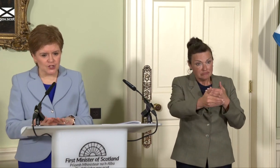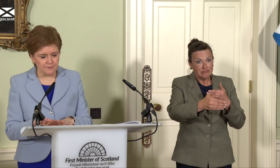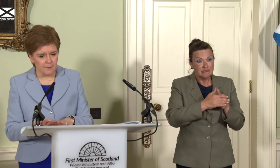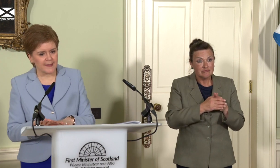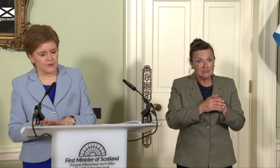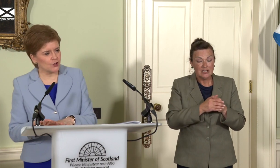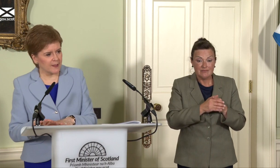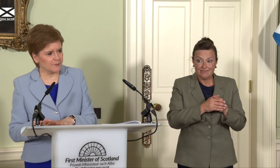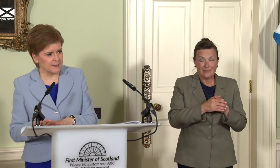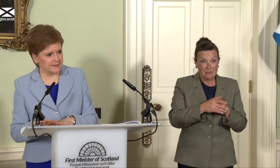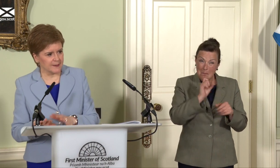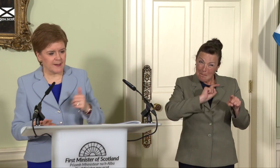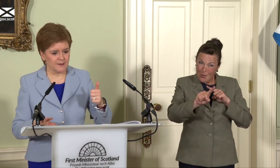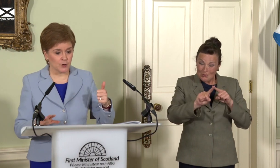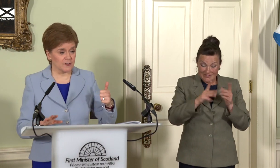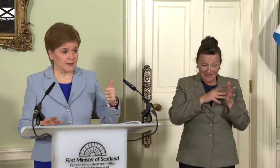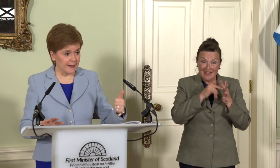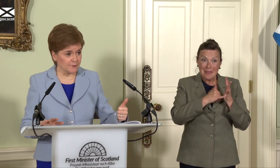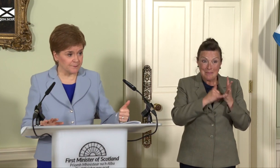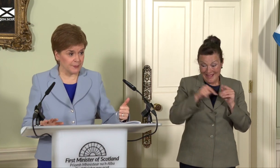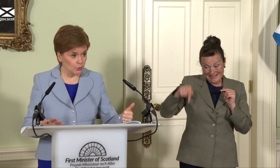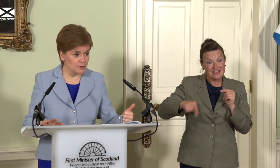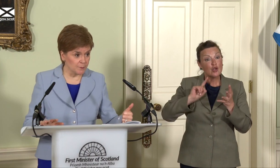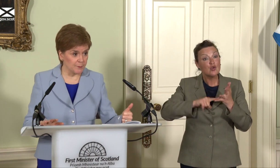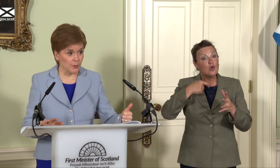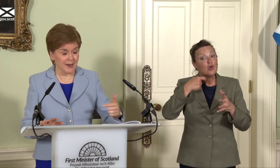of the mess the UK Government is in is because of a lack of being honest with people and a lack of